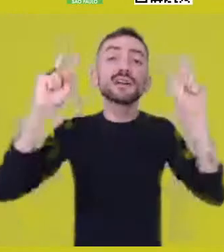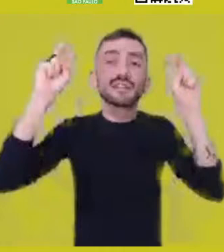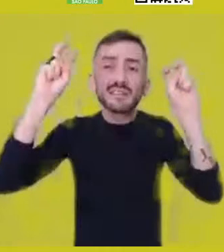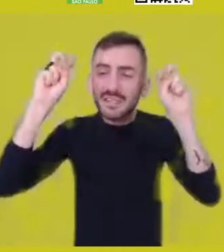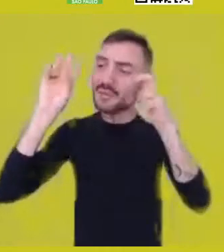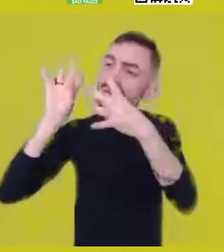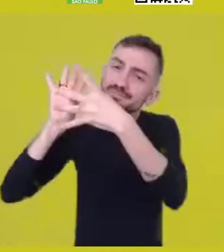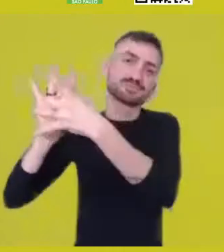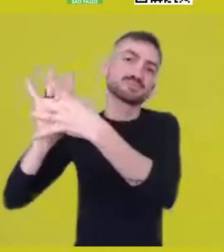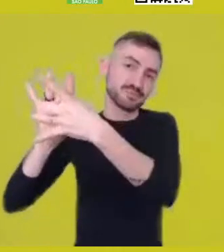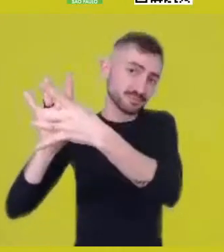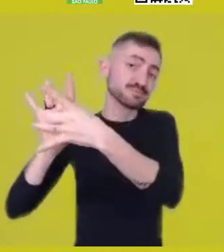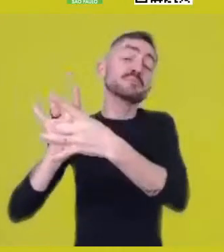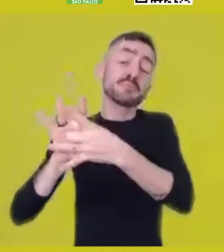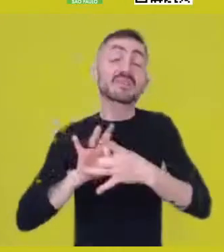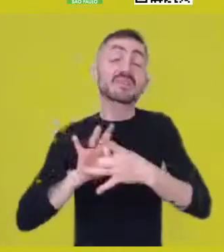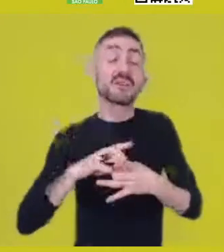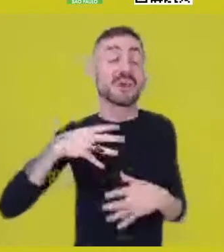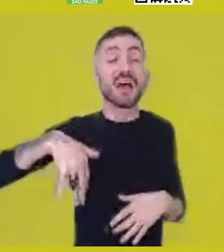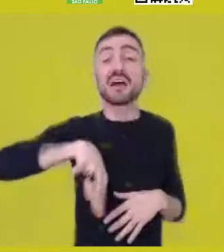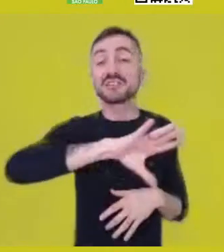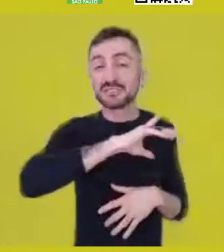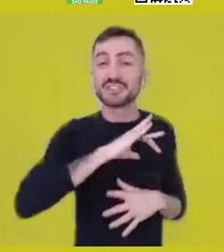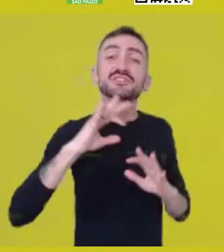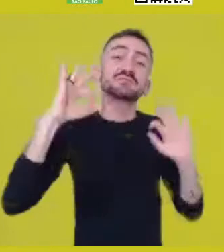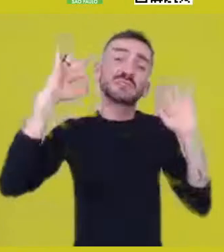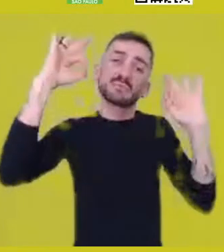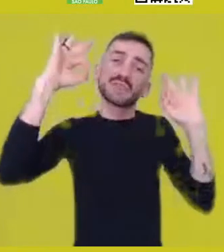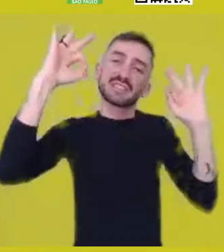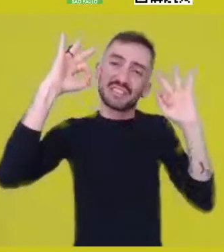and that’s also a privilege, being able to hear them right now.